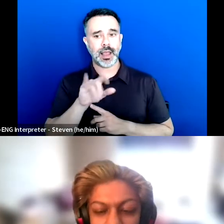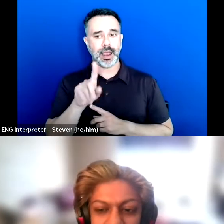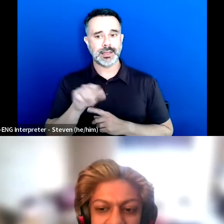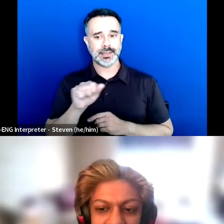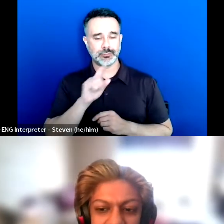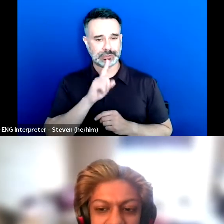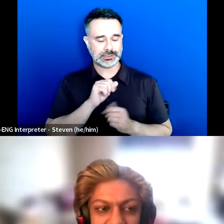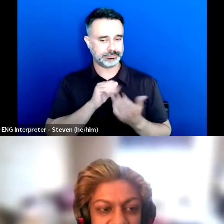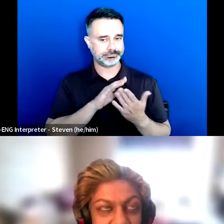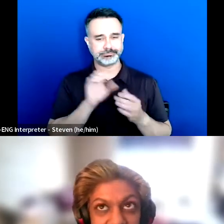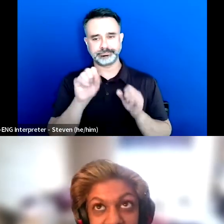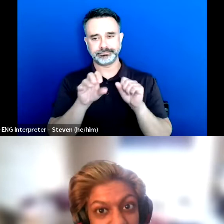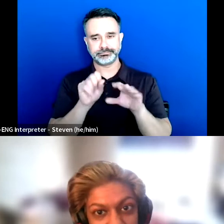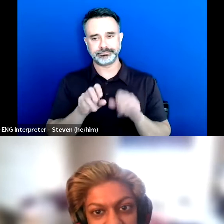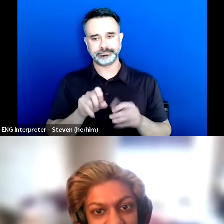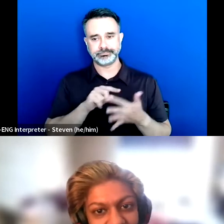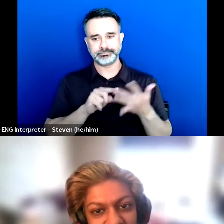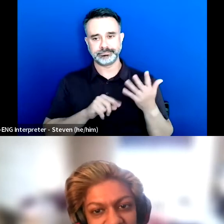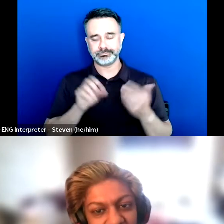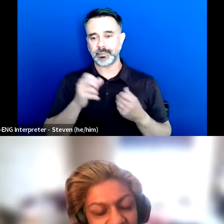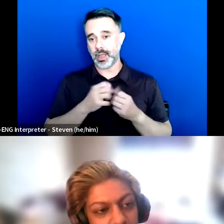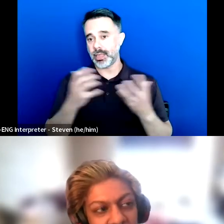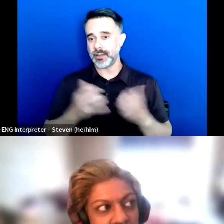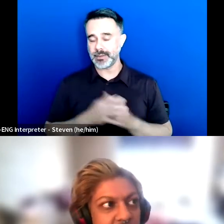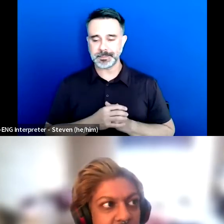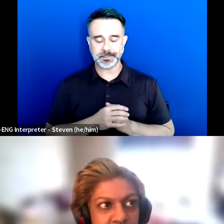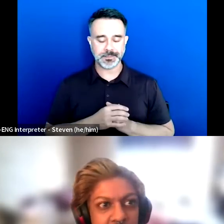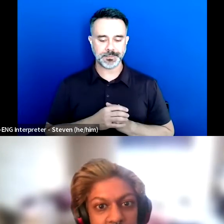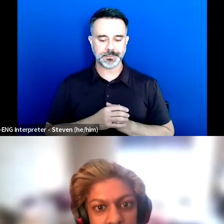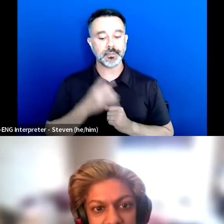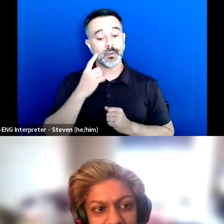But yeah, for me, it is taking breaks.